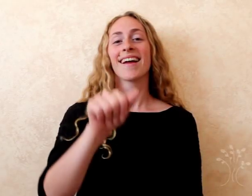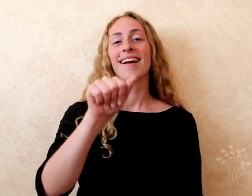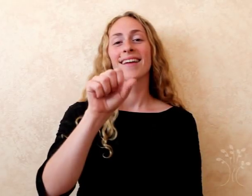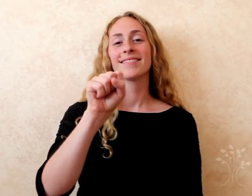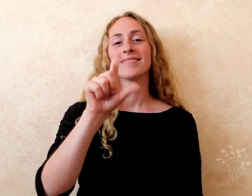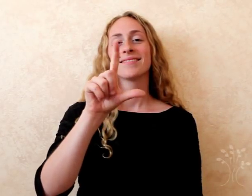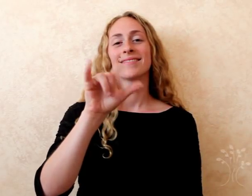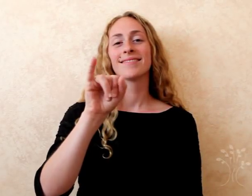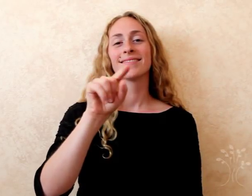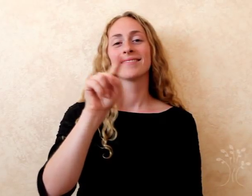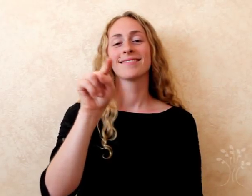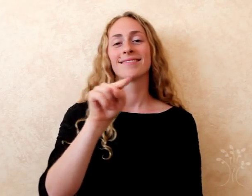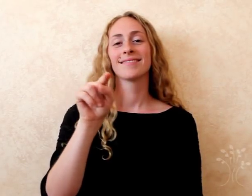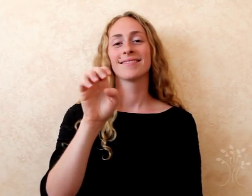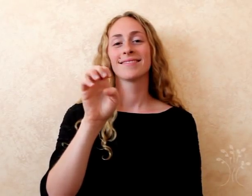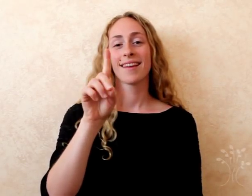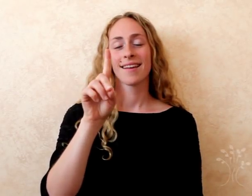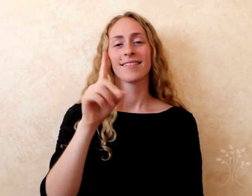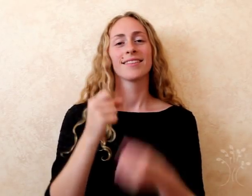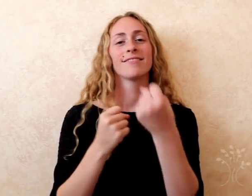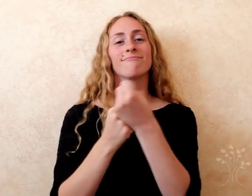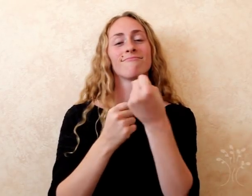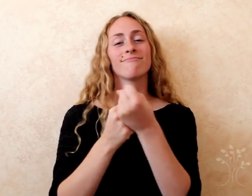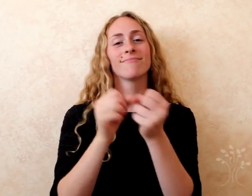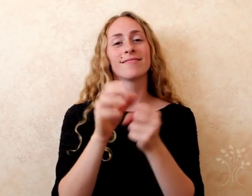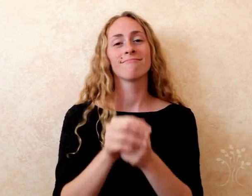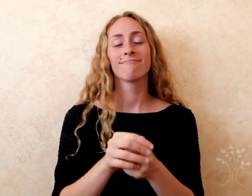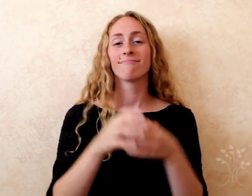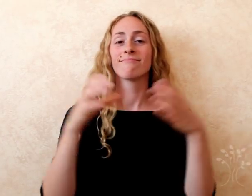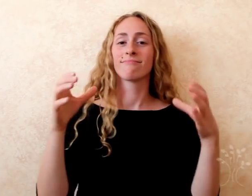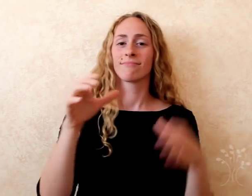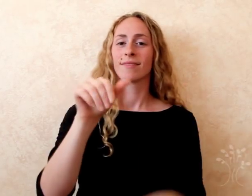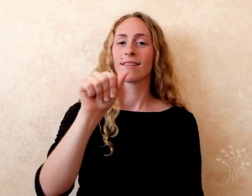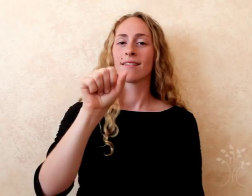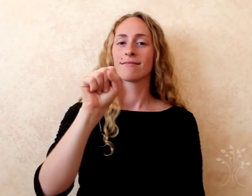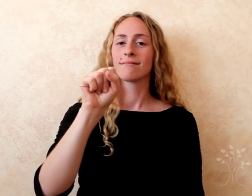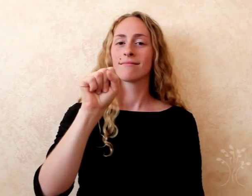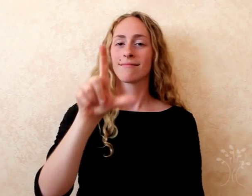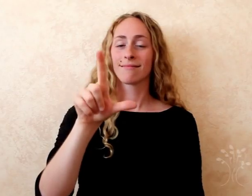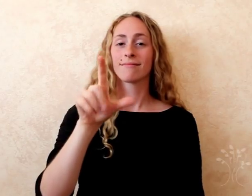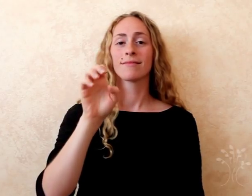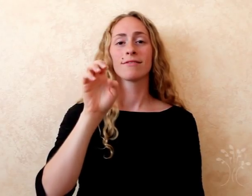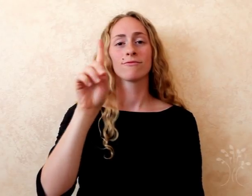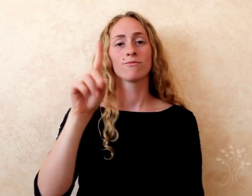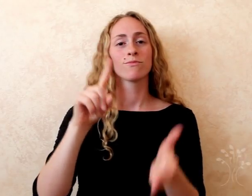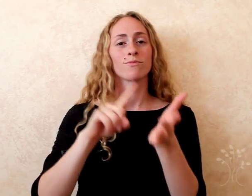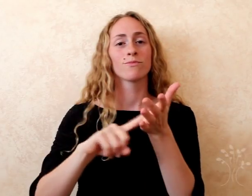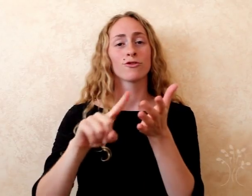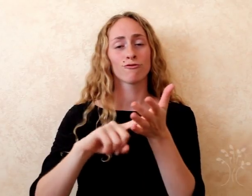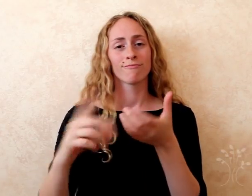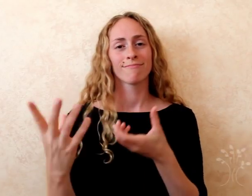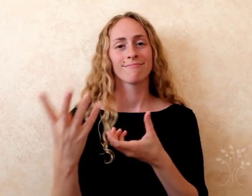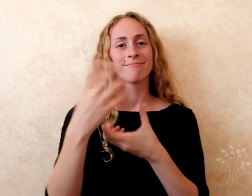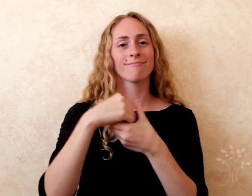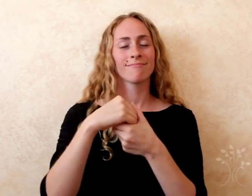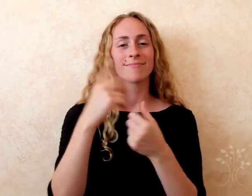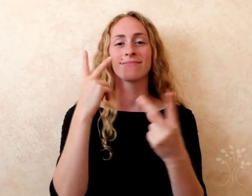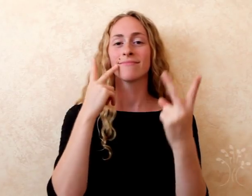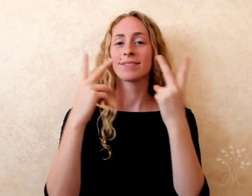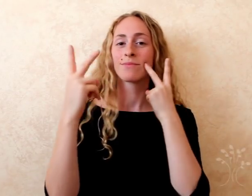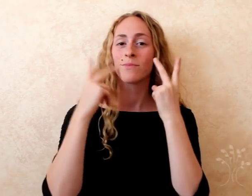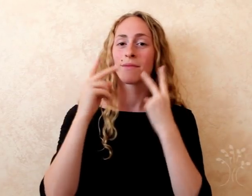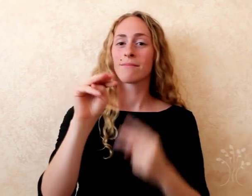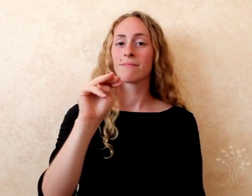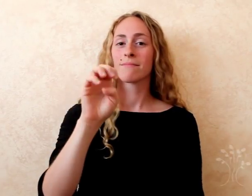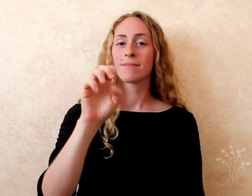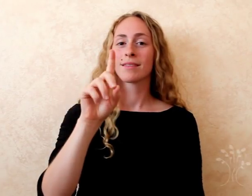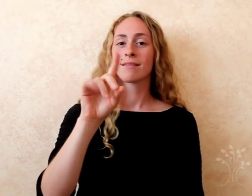ASLized! fosters the integration of American Sign Language (ASL) educational research into visual media